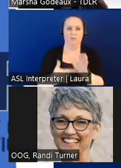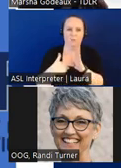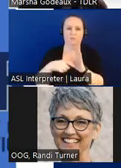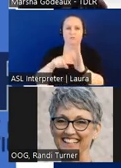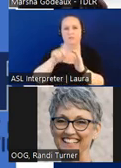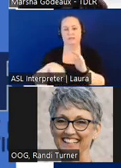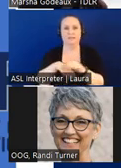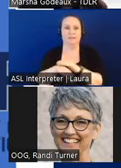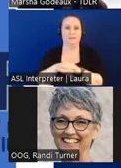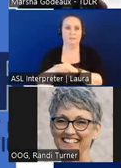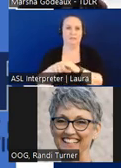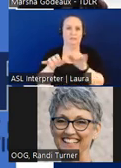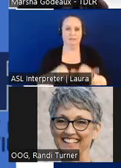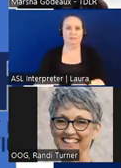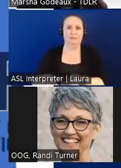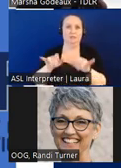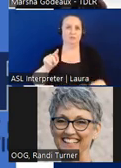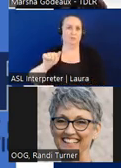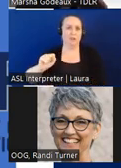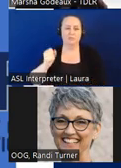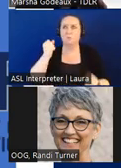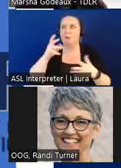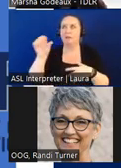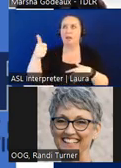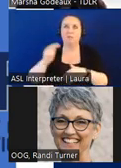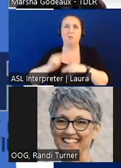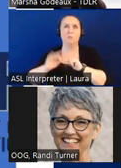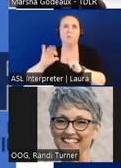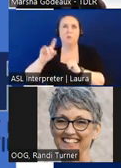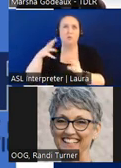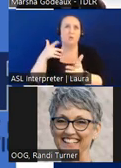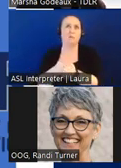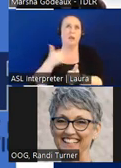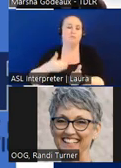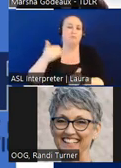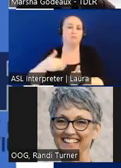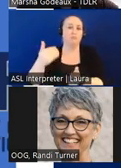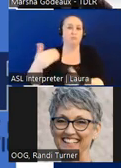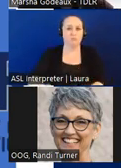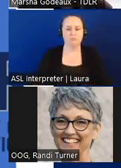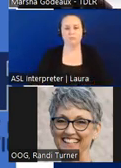when many other building codes update on a regular basis also there have been several additions to